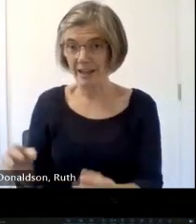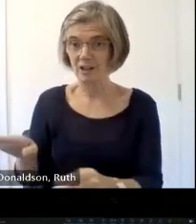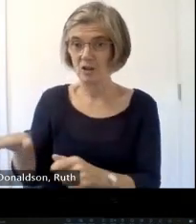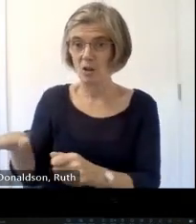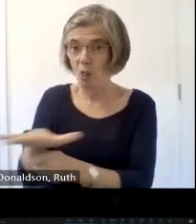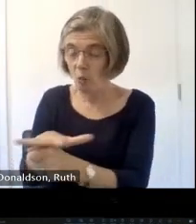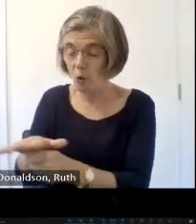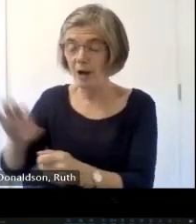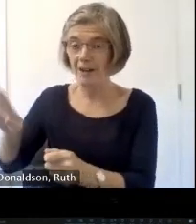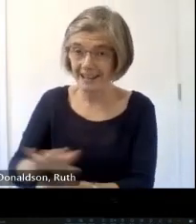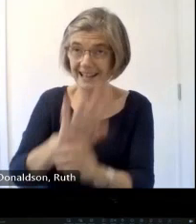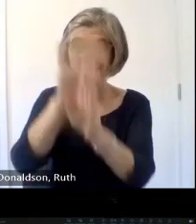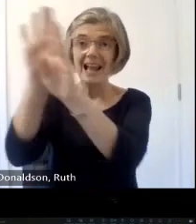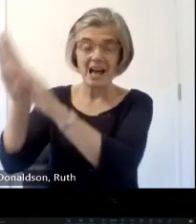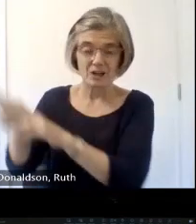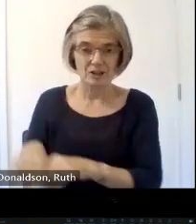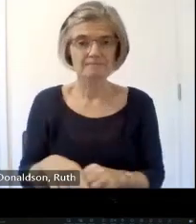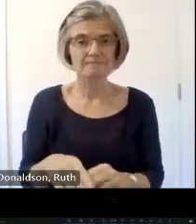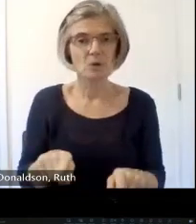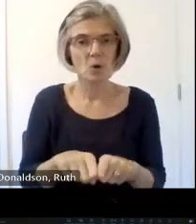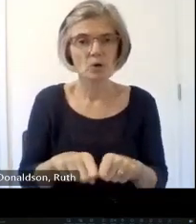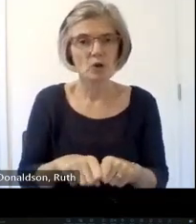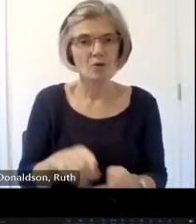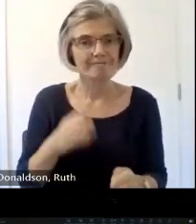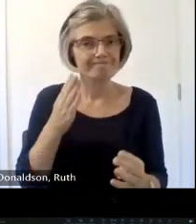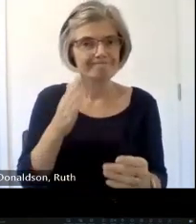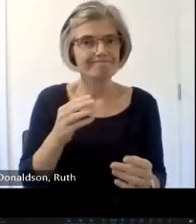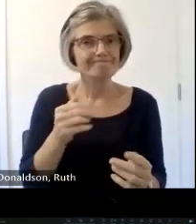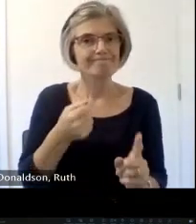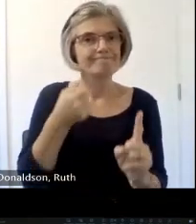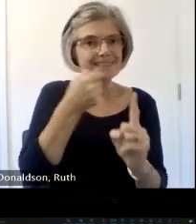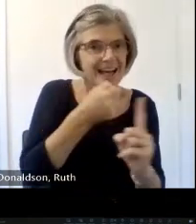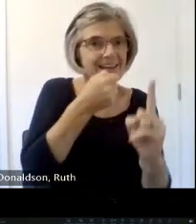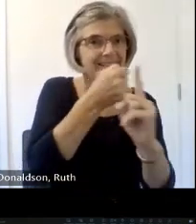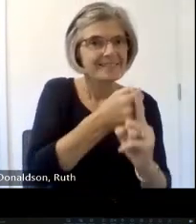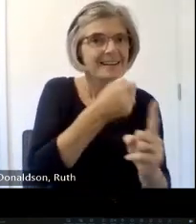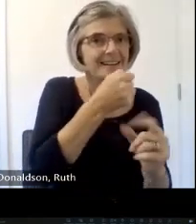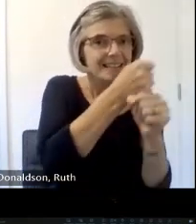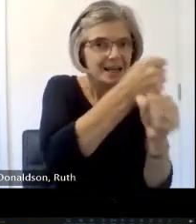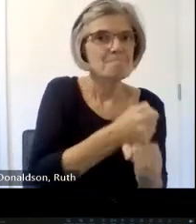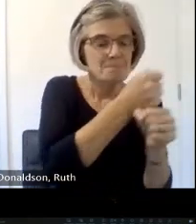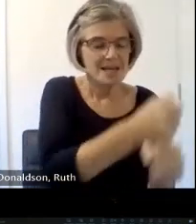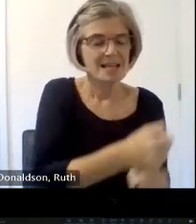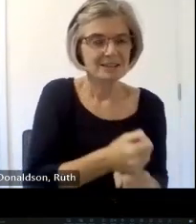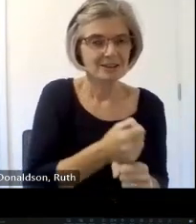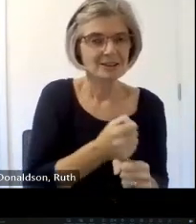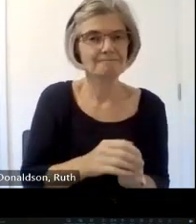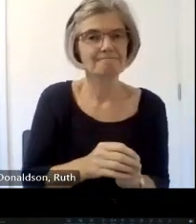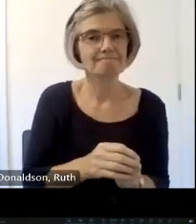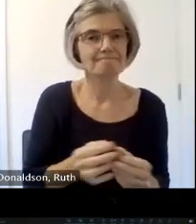service sector where he spent many years managing some of Scotland's best known um hostility I can't